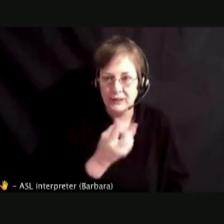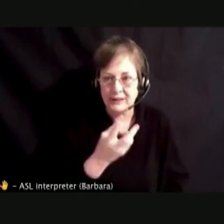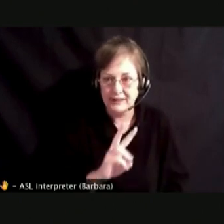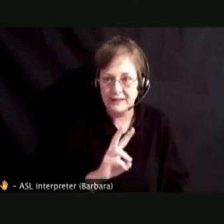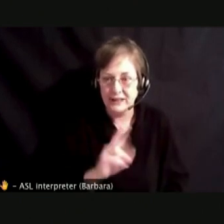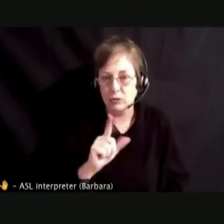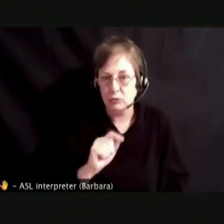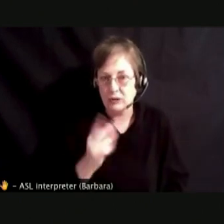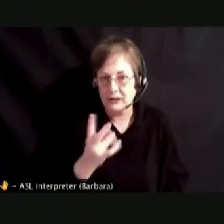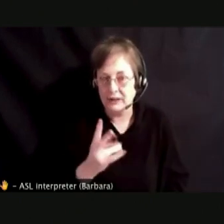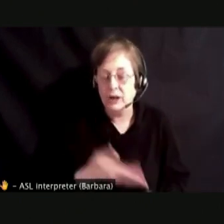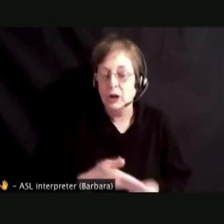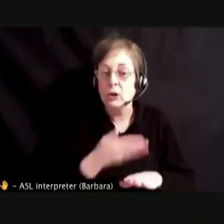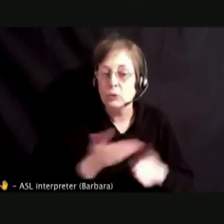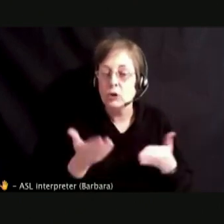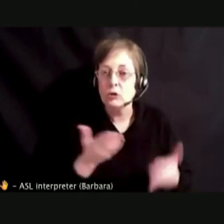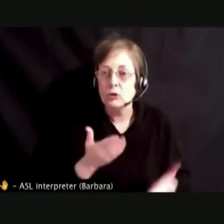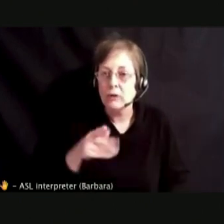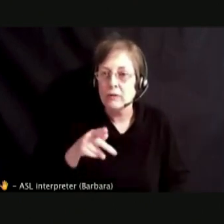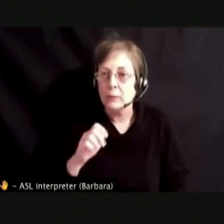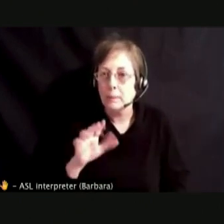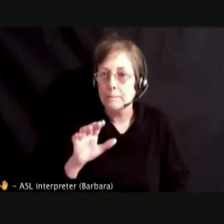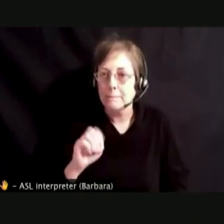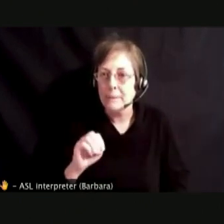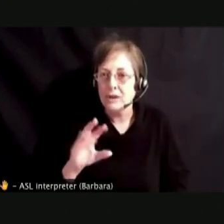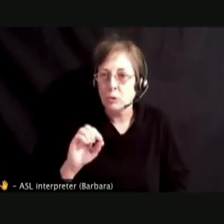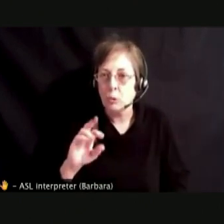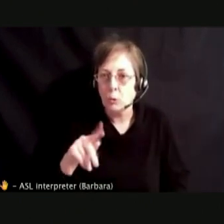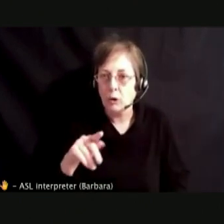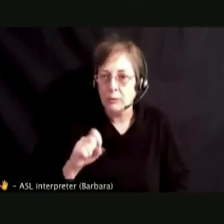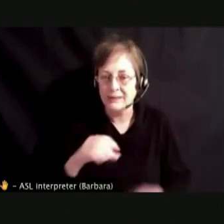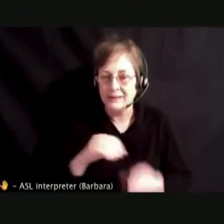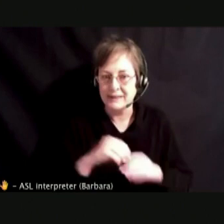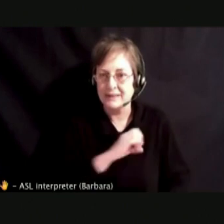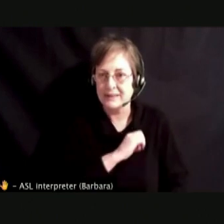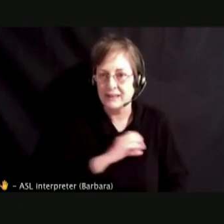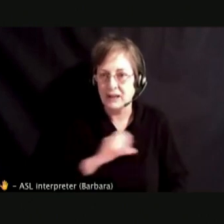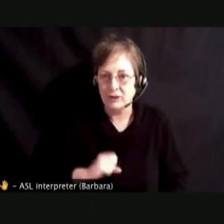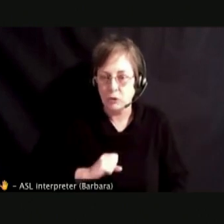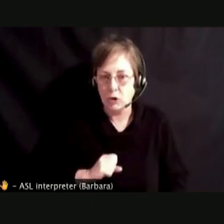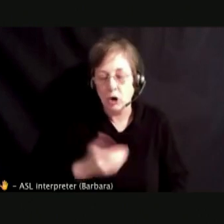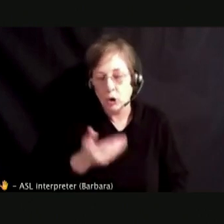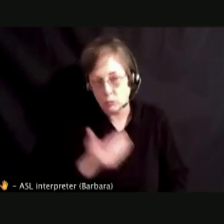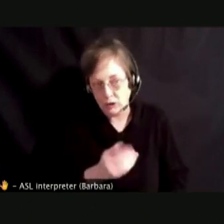IN THE PEACE CORPS IN EL SALVADOR. WELCOME, ROBERT.